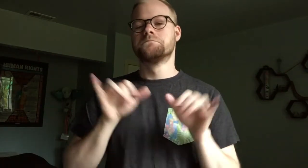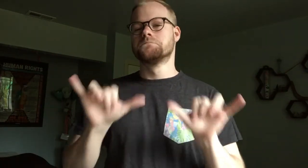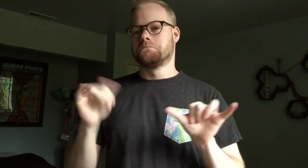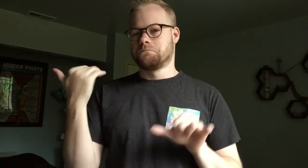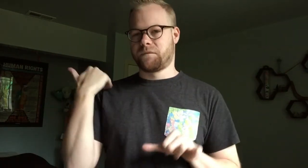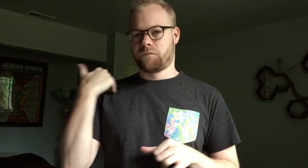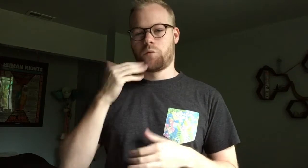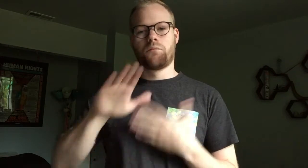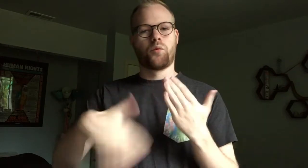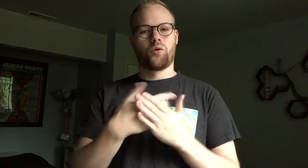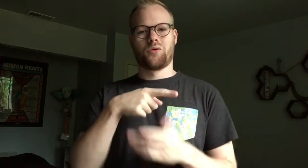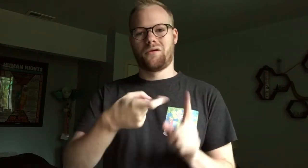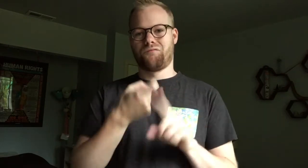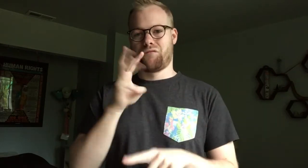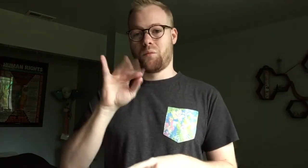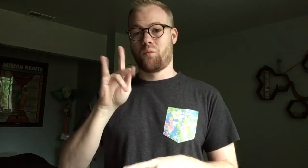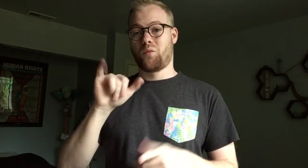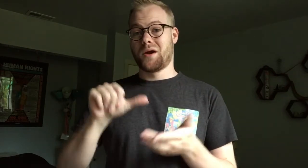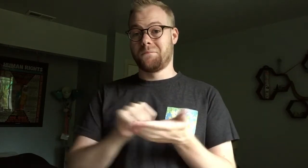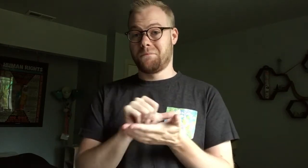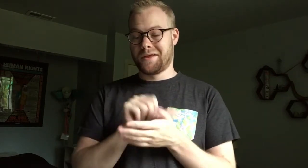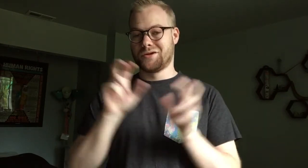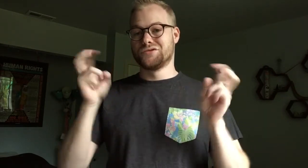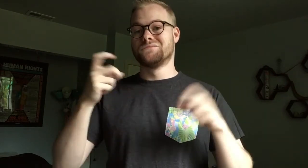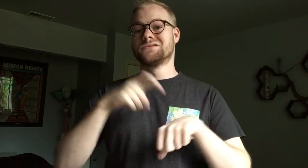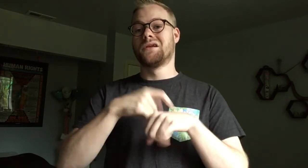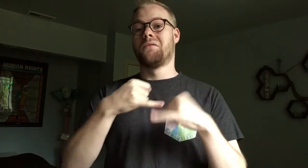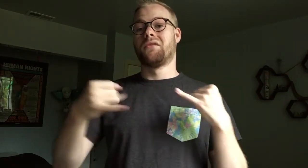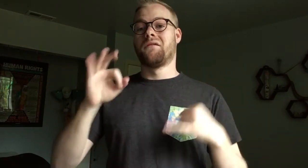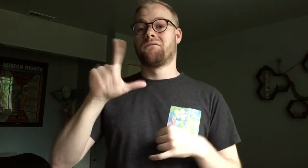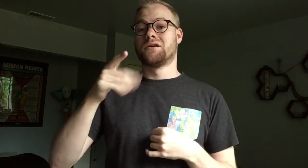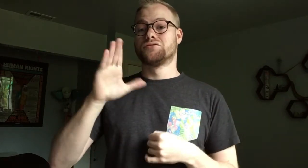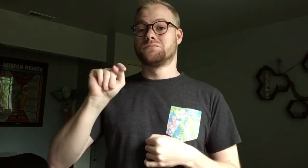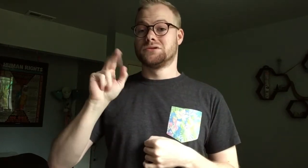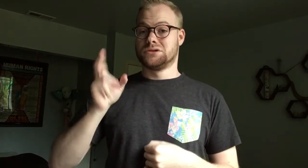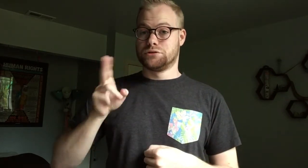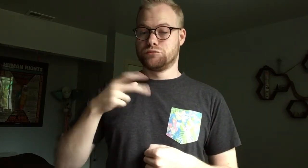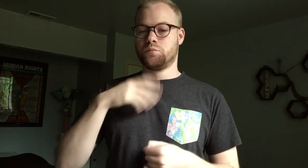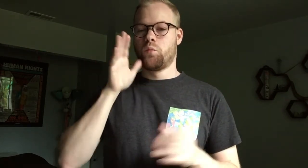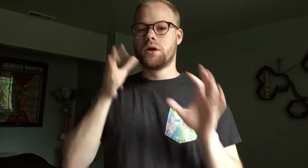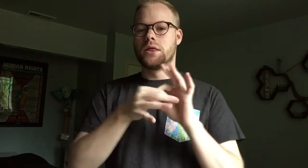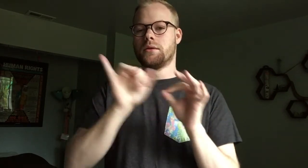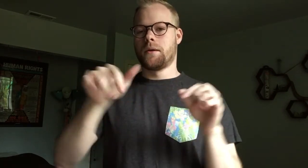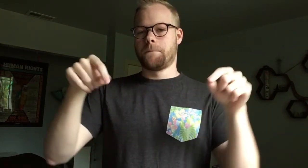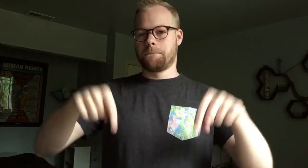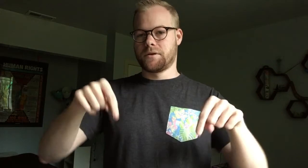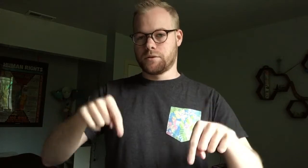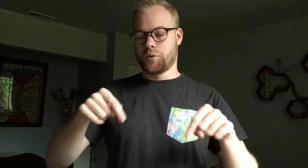As before, all of this came from the Wiki page, Timeline of LGBT History, which I will link below.